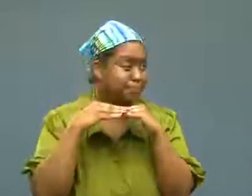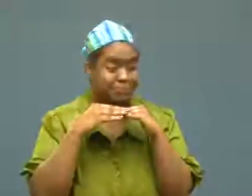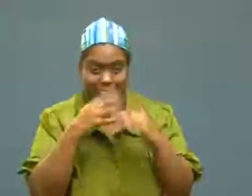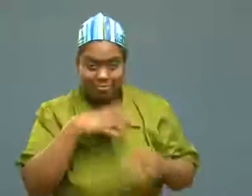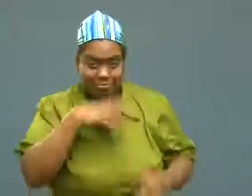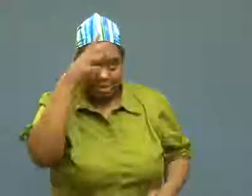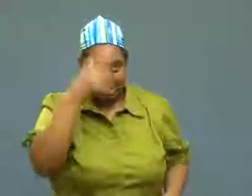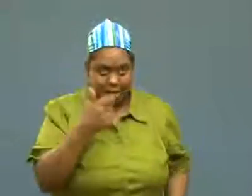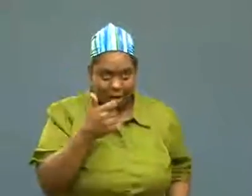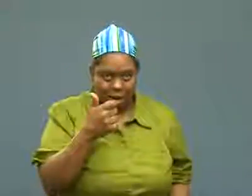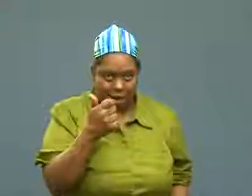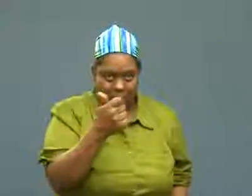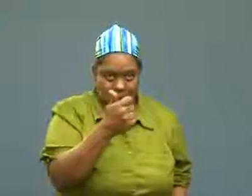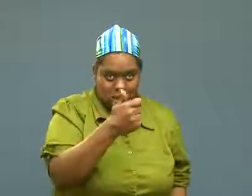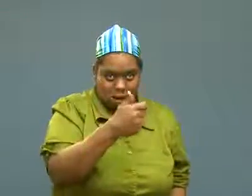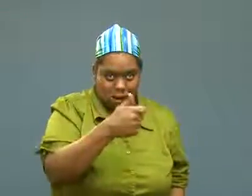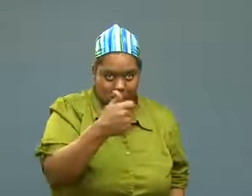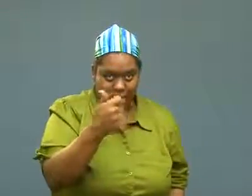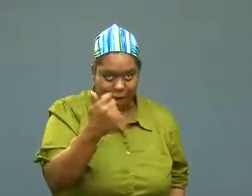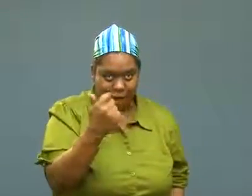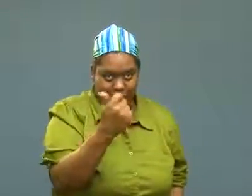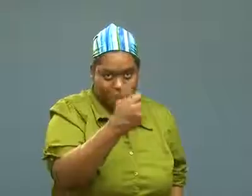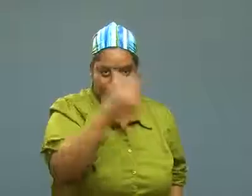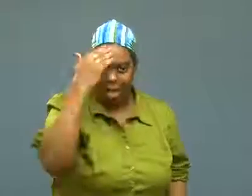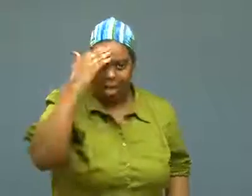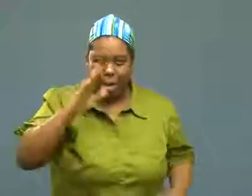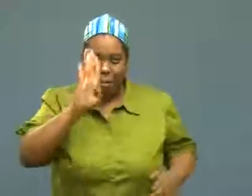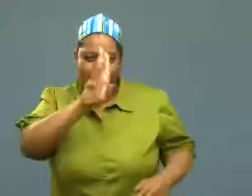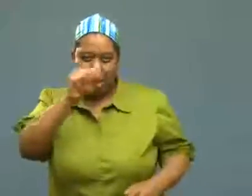He waved the lighter under her butt,